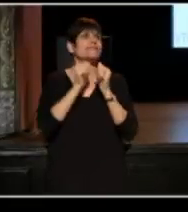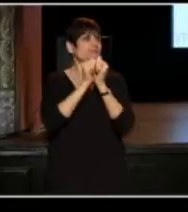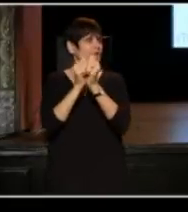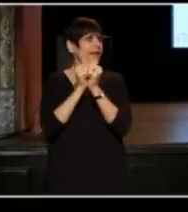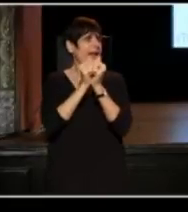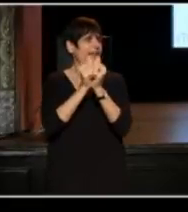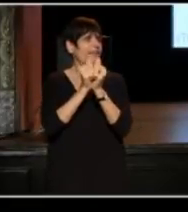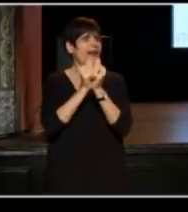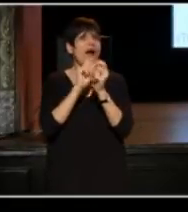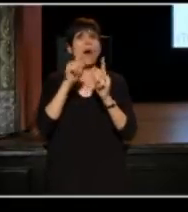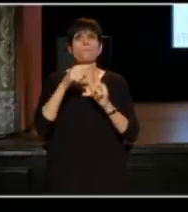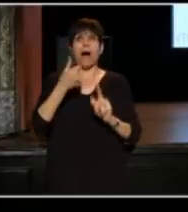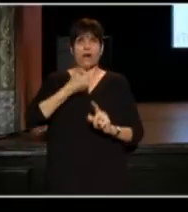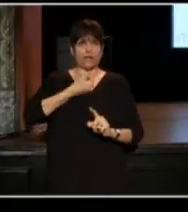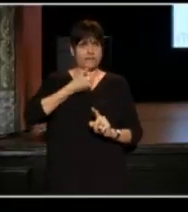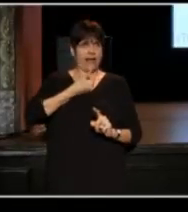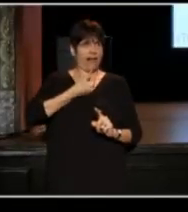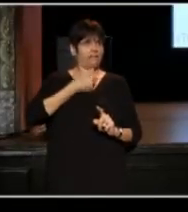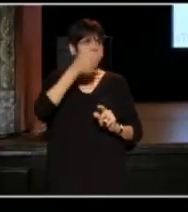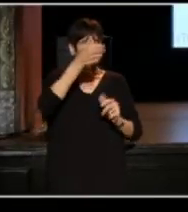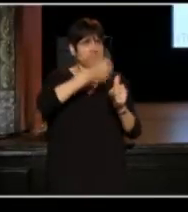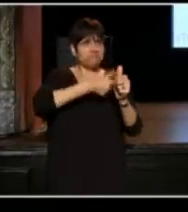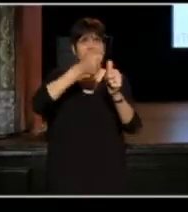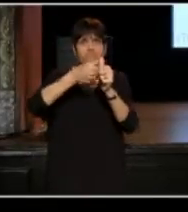about ourselves, about the place that we are in.